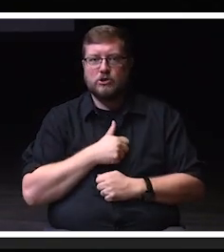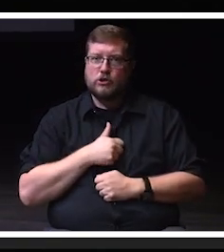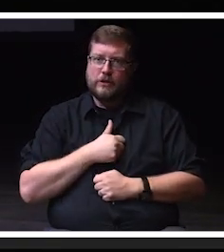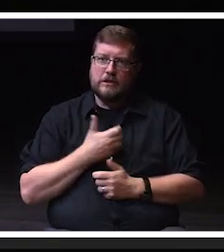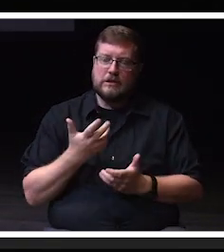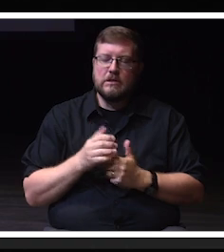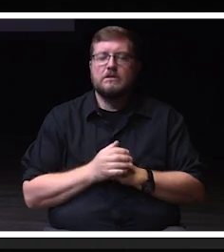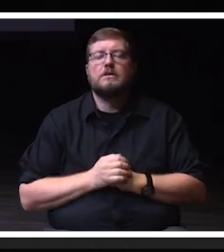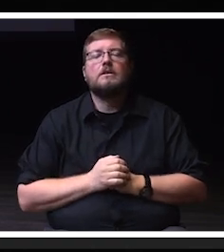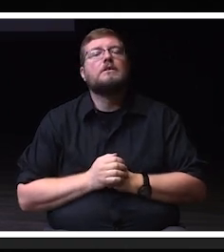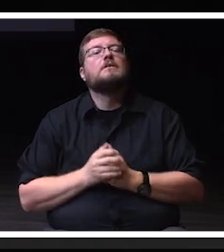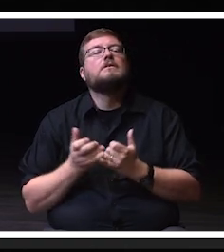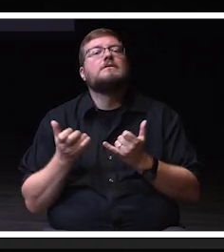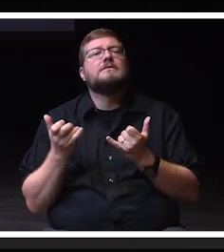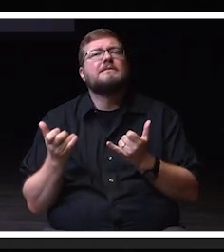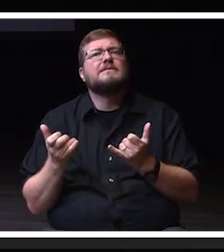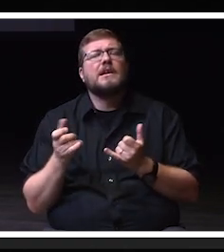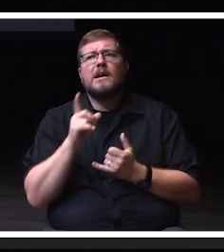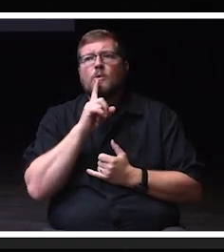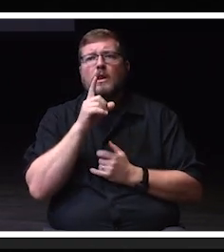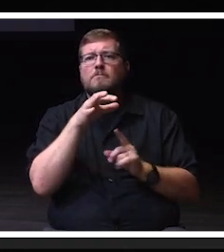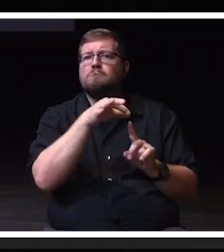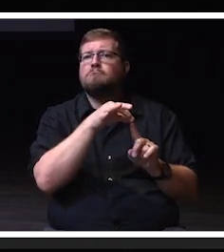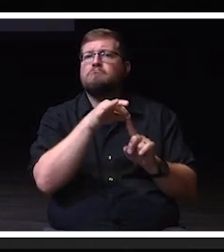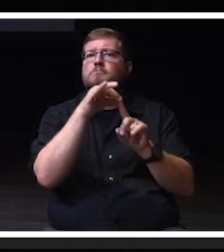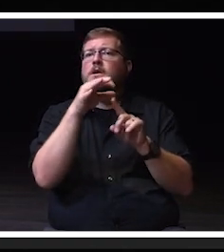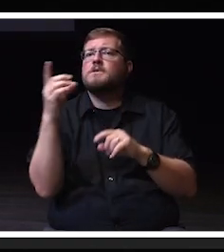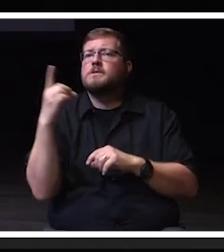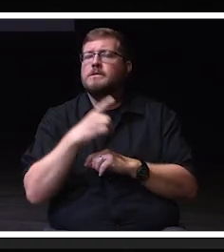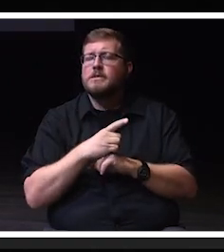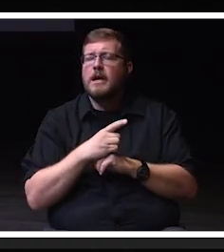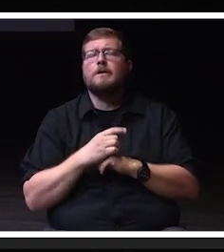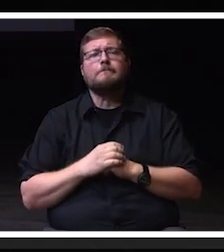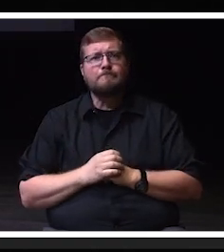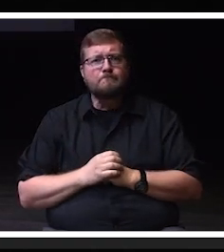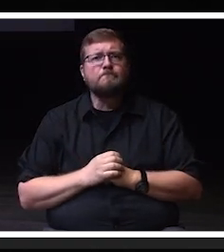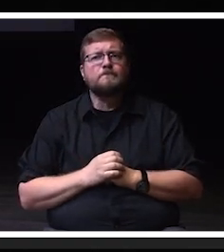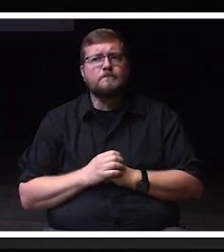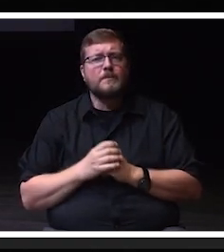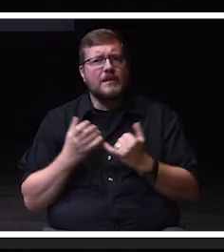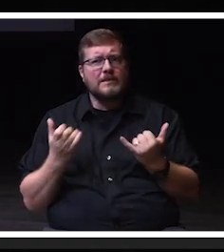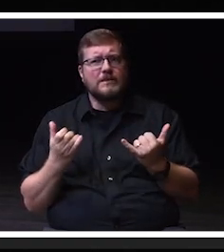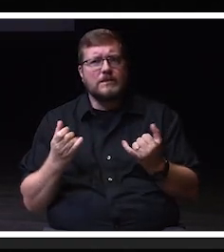Today is a special day where we celebrate the remarkable